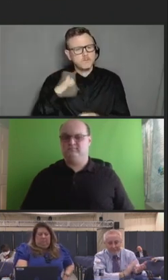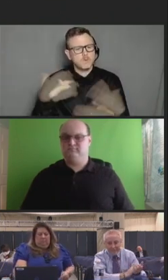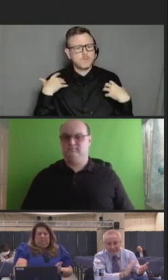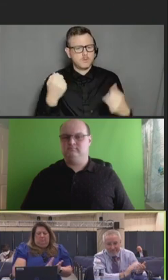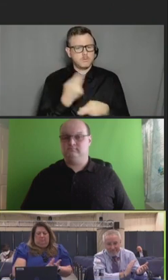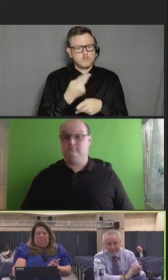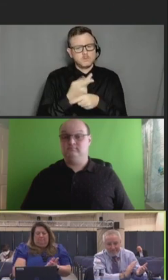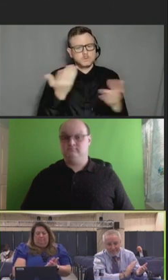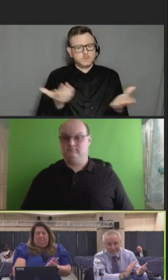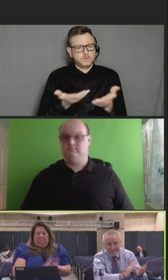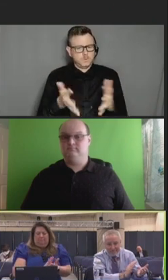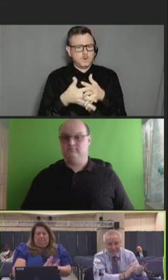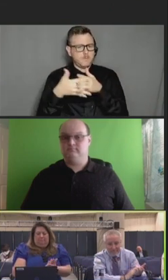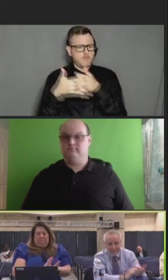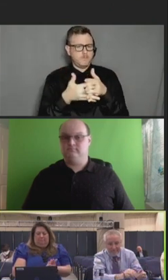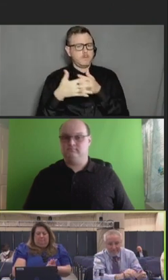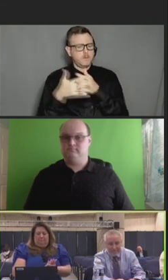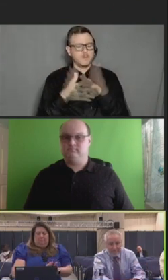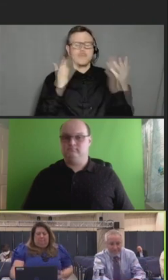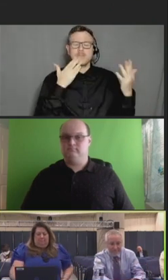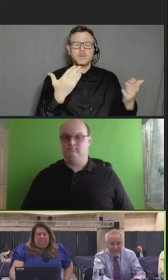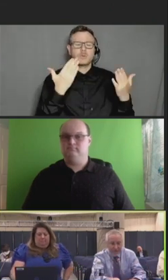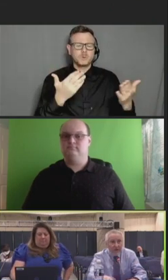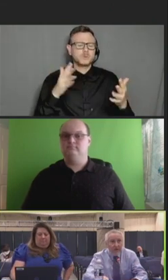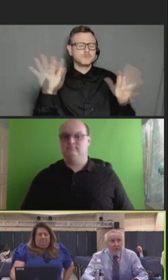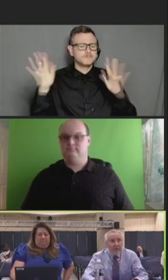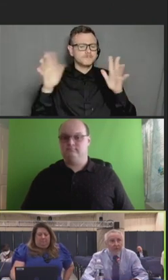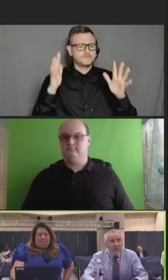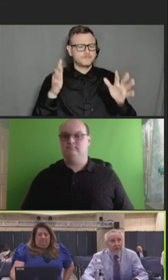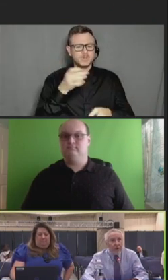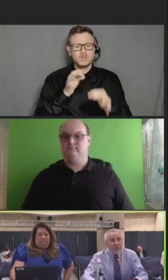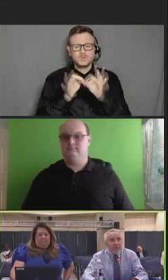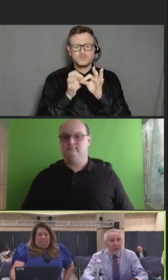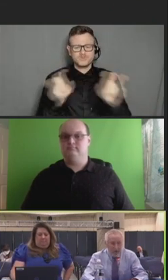Robert Hopkins, Jr.: Thank you, Dr. Sattler.